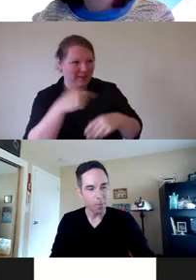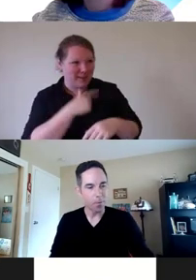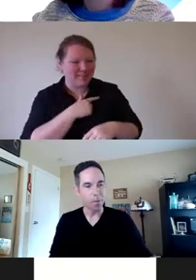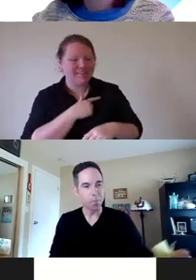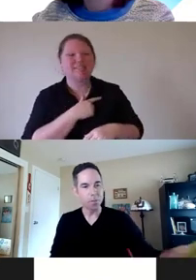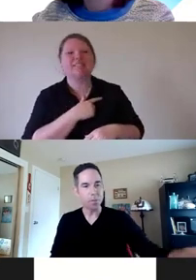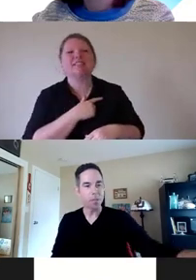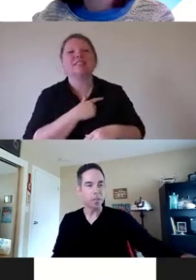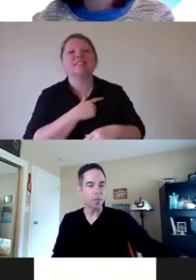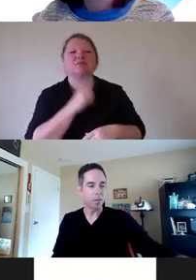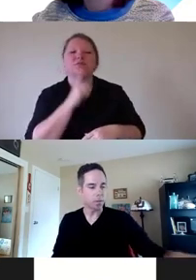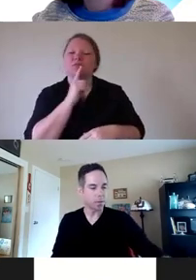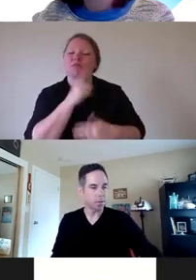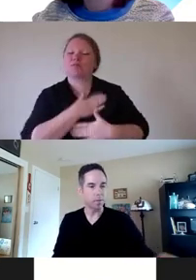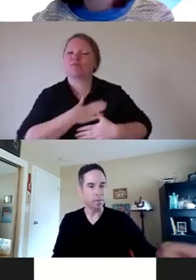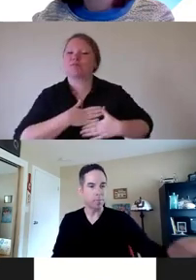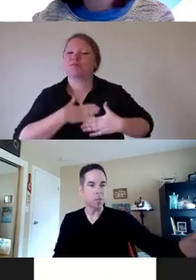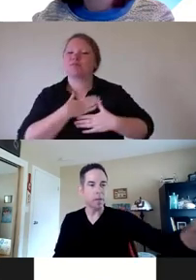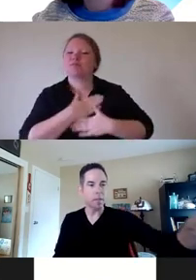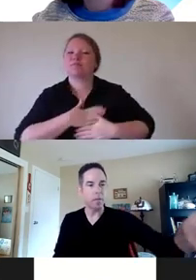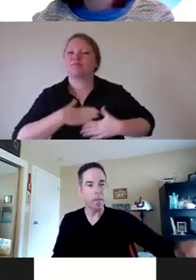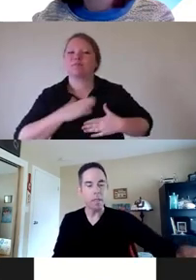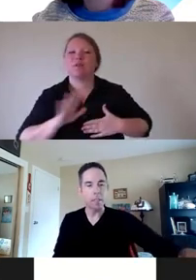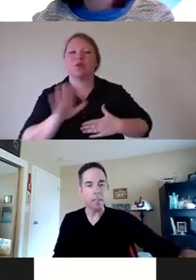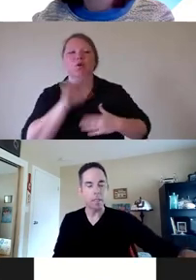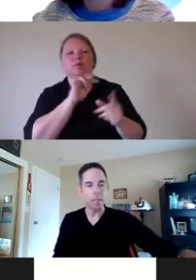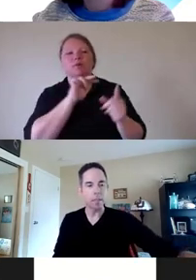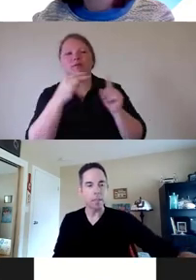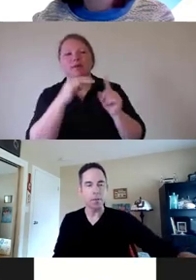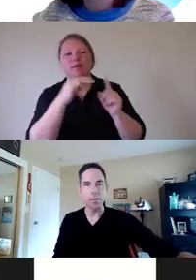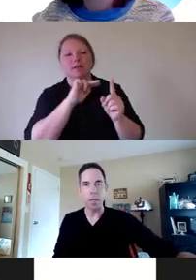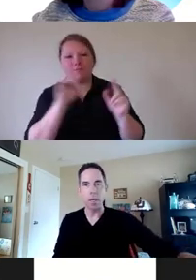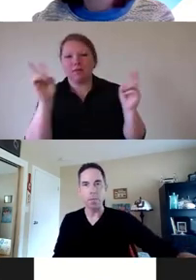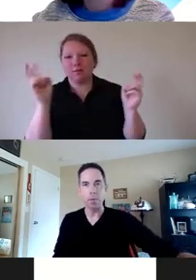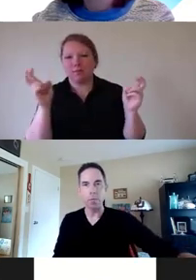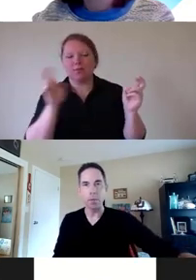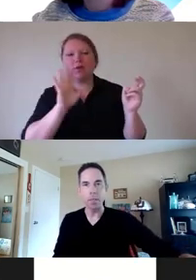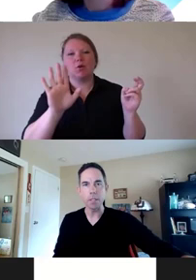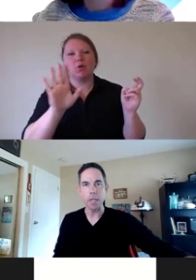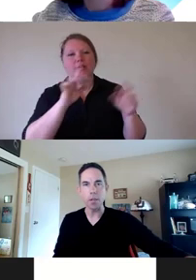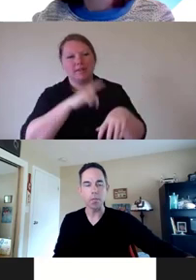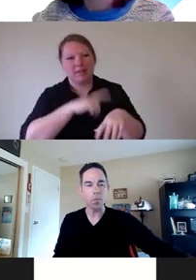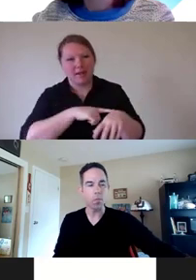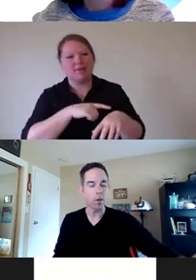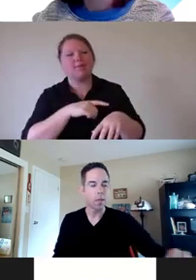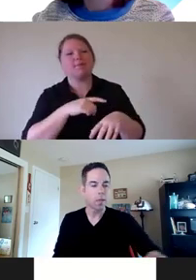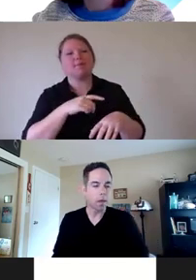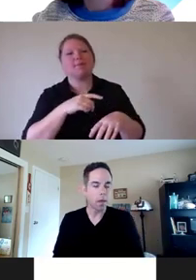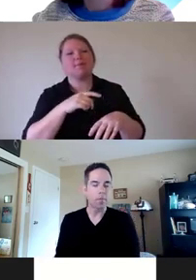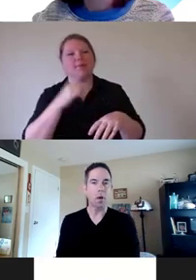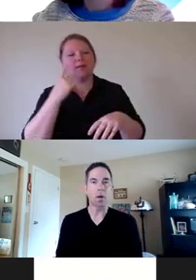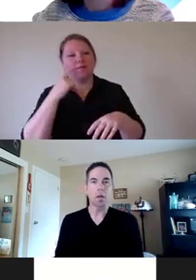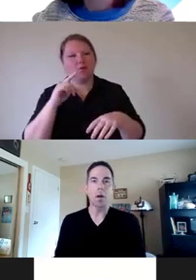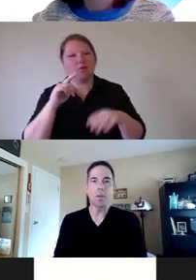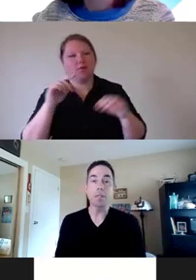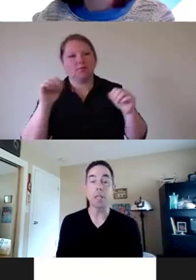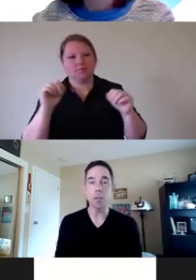We really appreciate your your perspective on this and your time and putting this together for for our conference. Thank you.